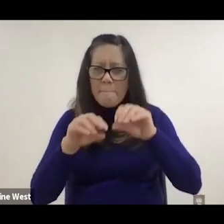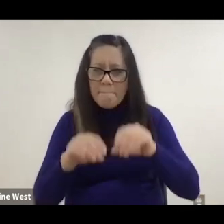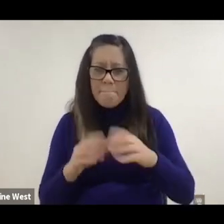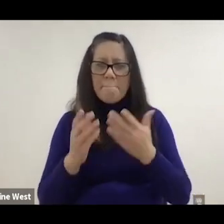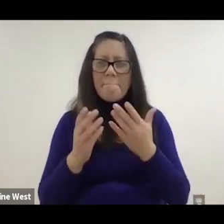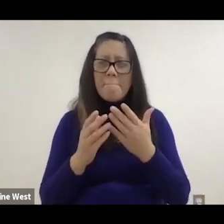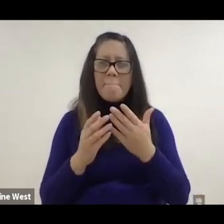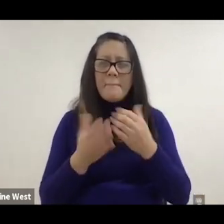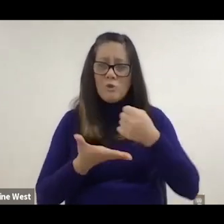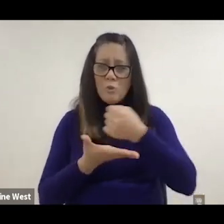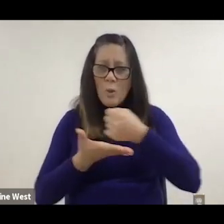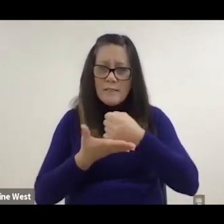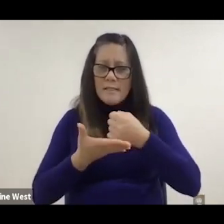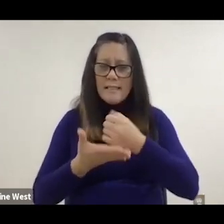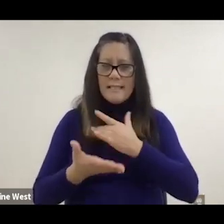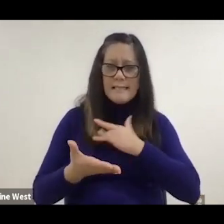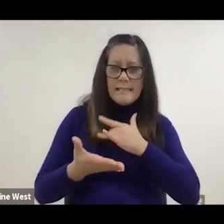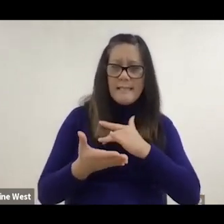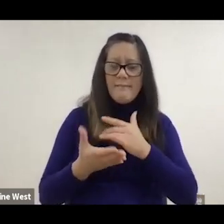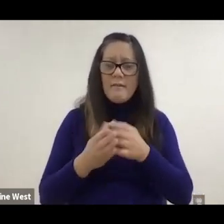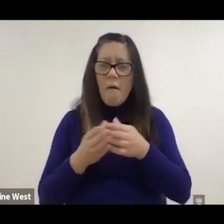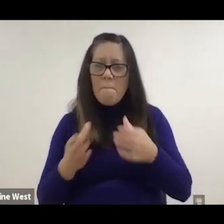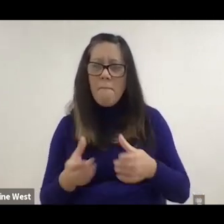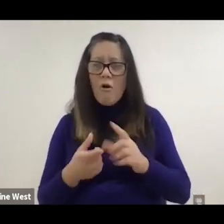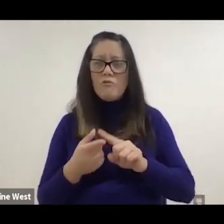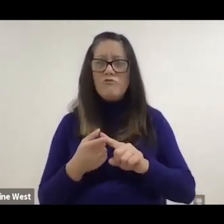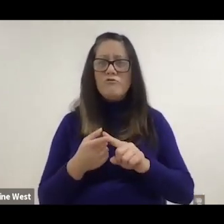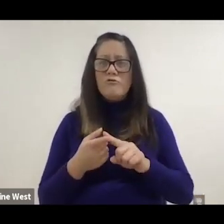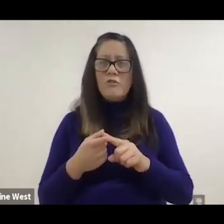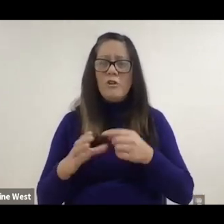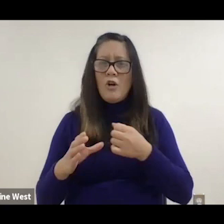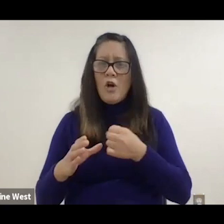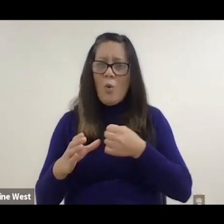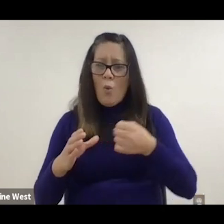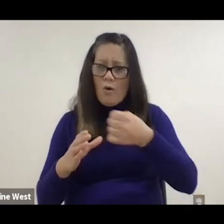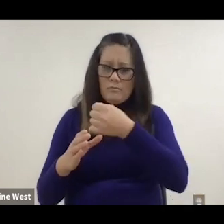the axis of the joystick or the filtering of the joystick and